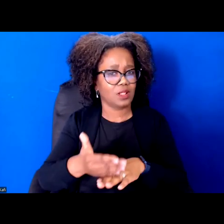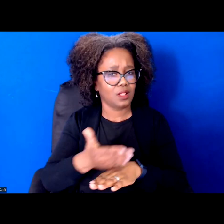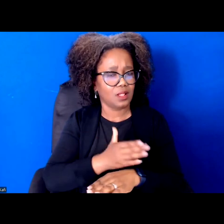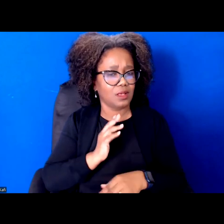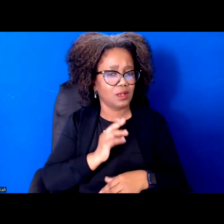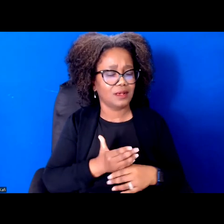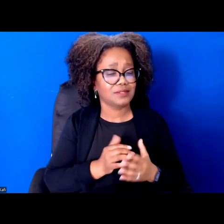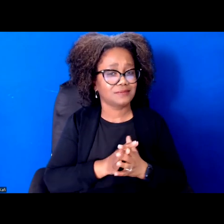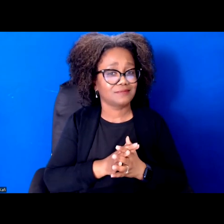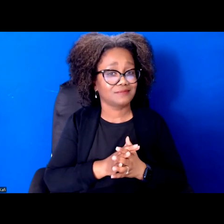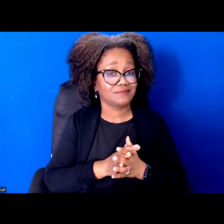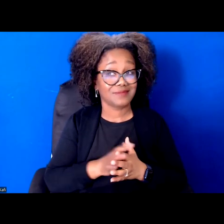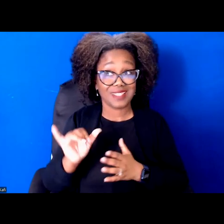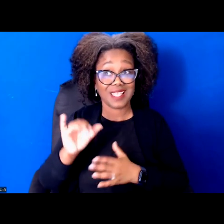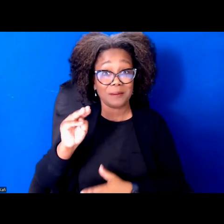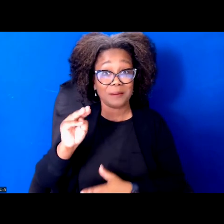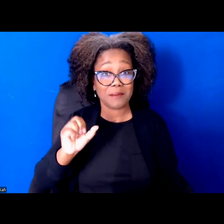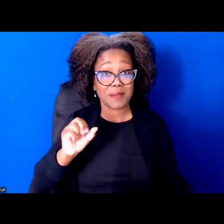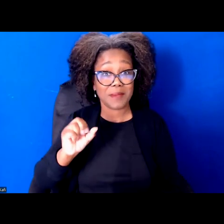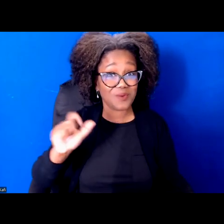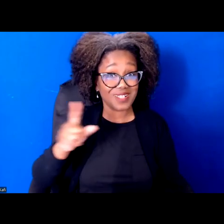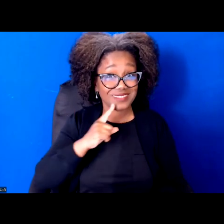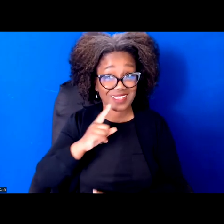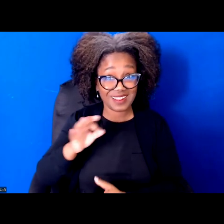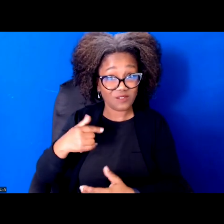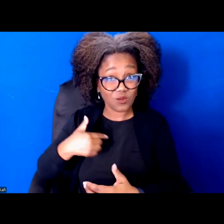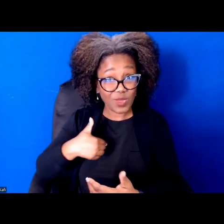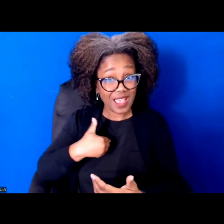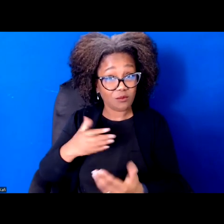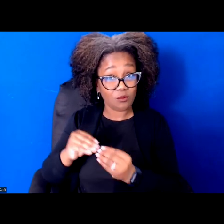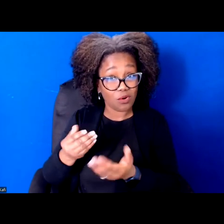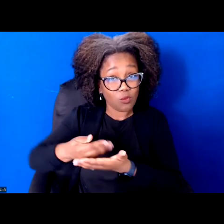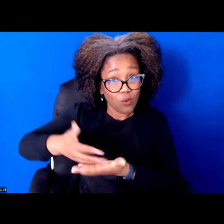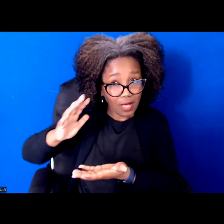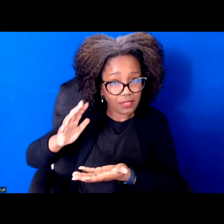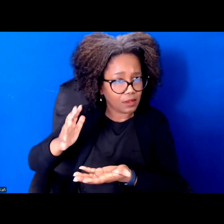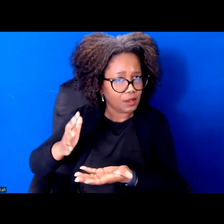prosperity, it creates more prosperity, right? And so when we all can do well, we all do well.